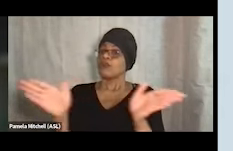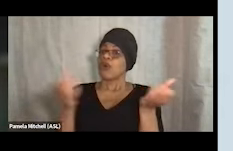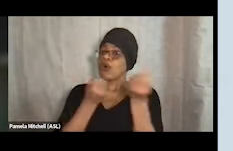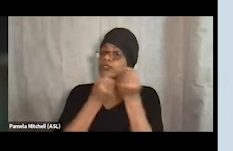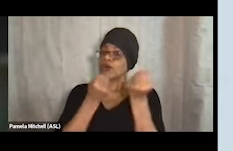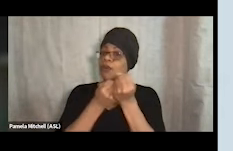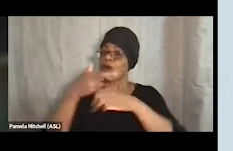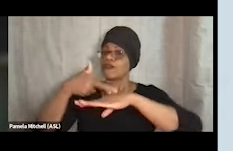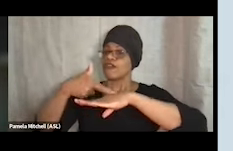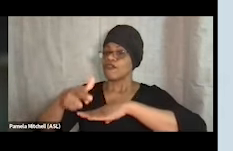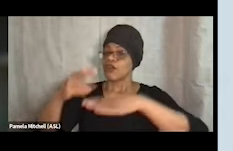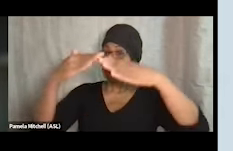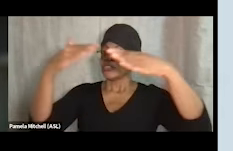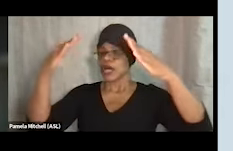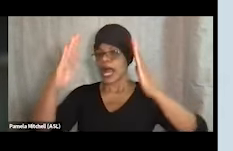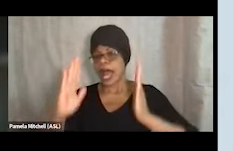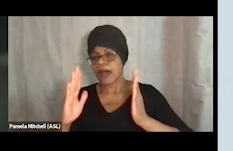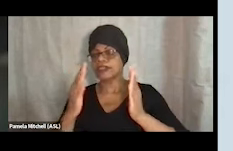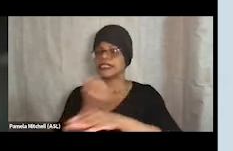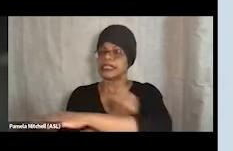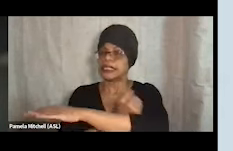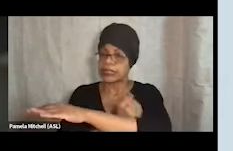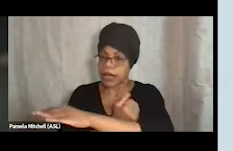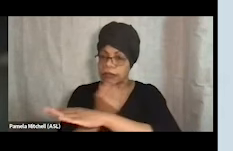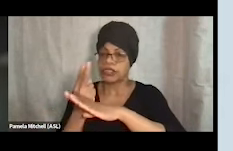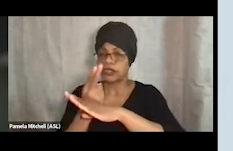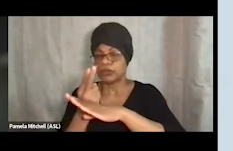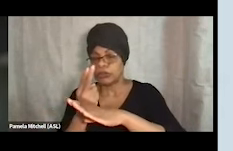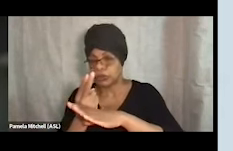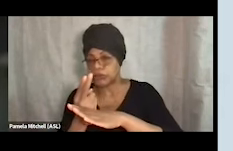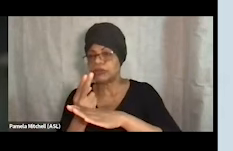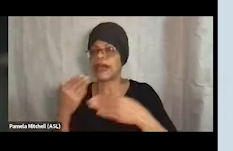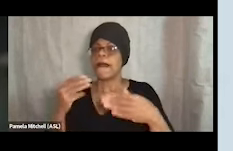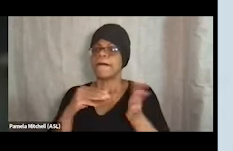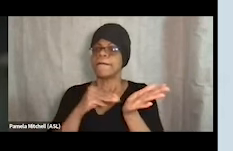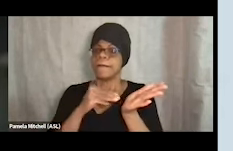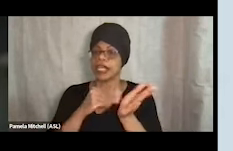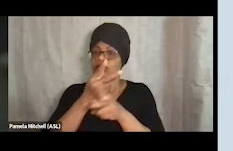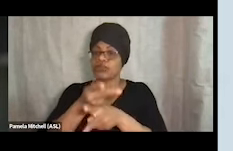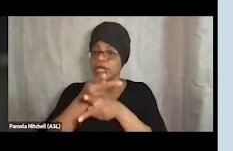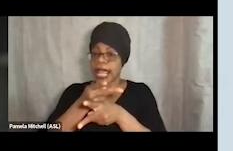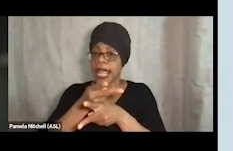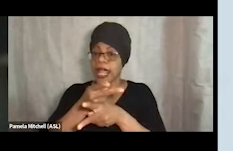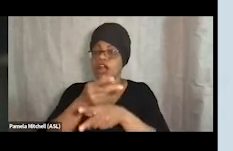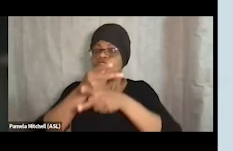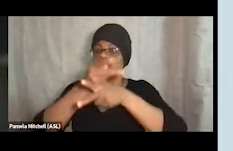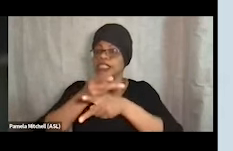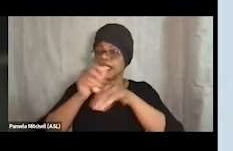to substance use treatment, to medical care. And then in terms of retention, there is a focus again on getting people into shelter but also helping them to stay.